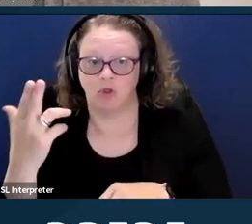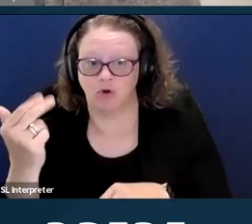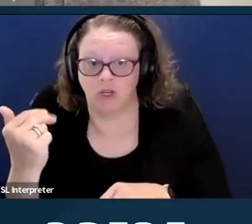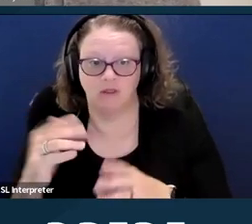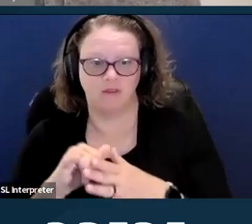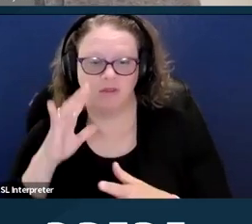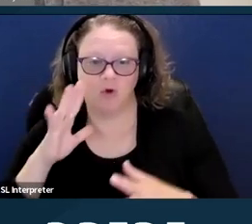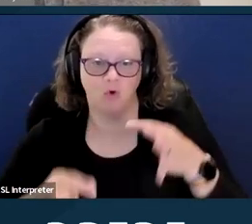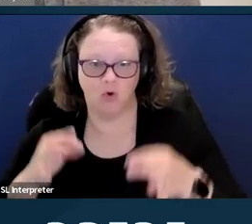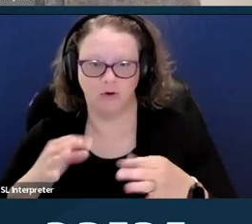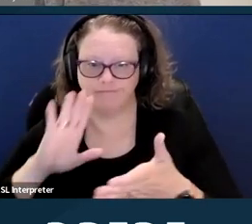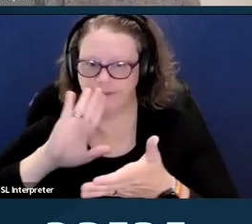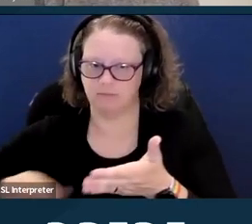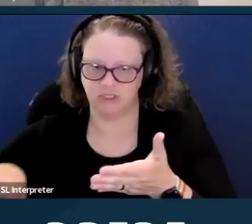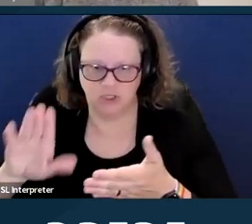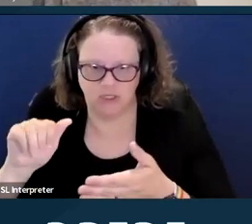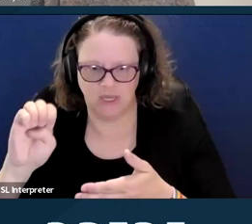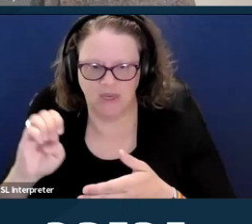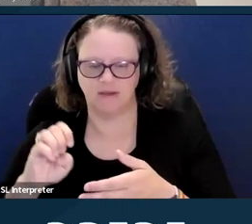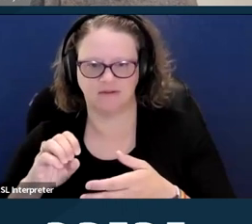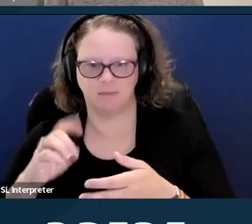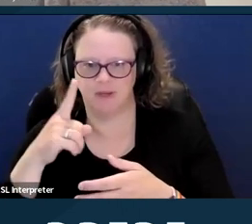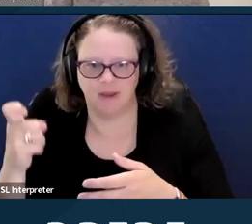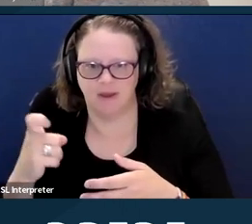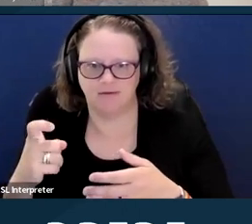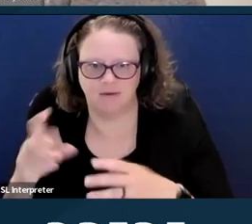to medication abortion remains unchanged.